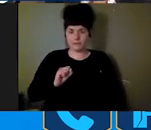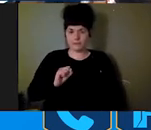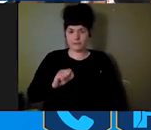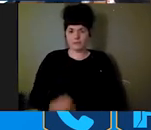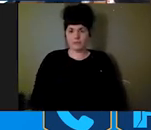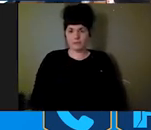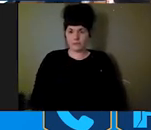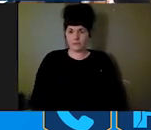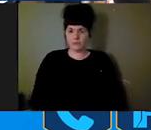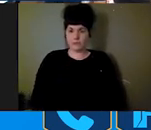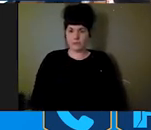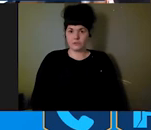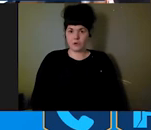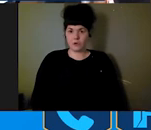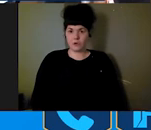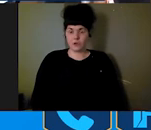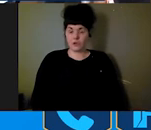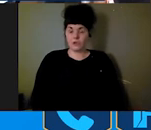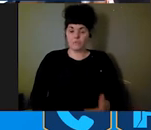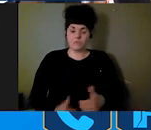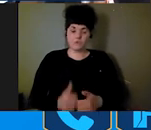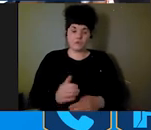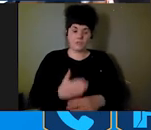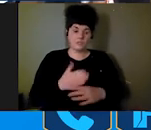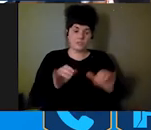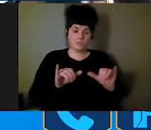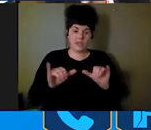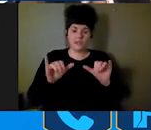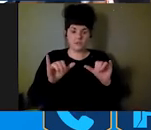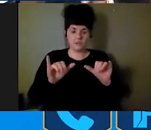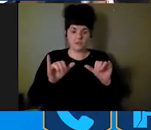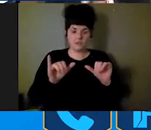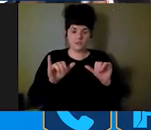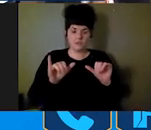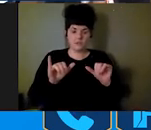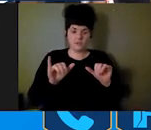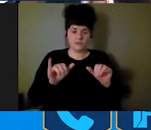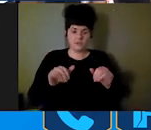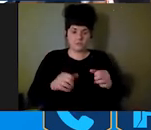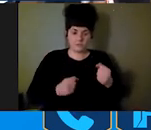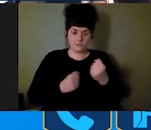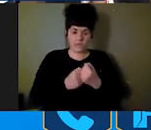in Senate. Physical son or of REAADI, so anything you can do